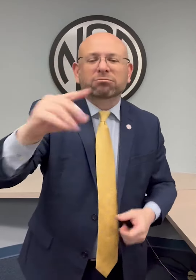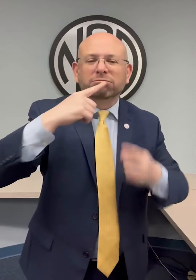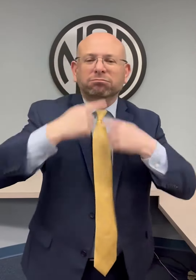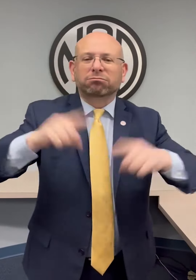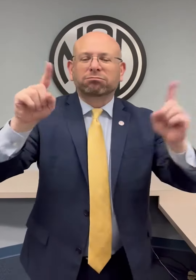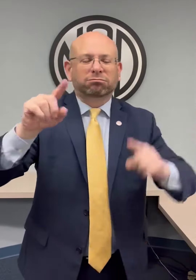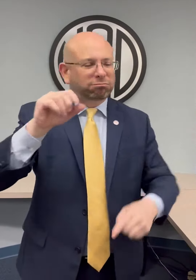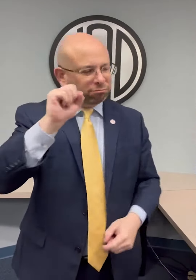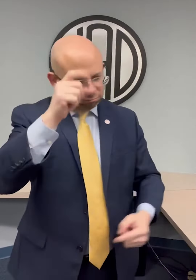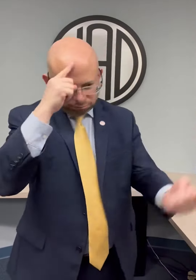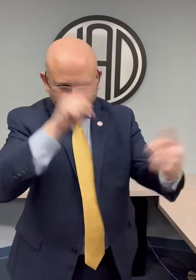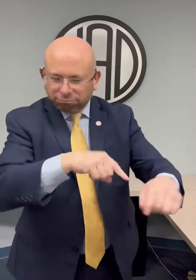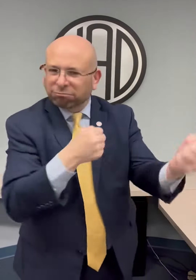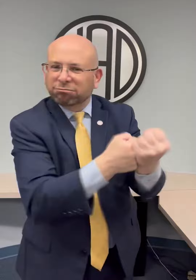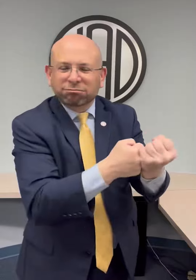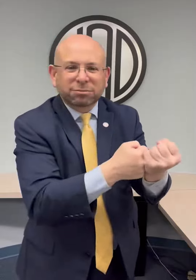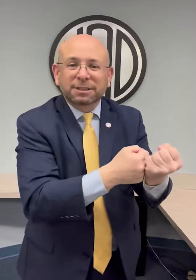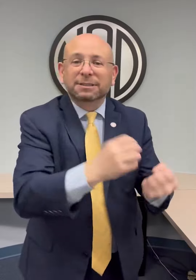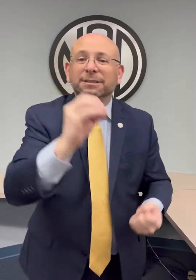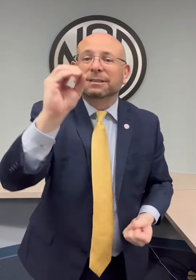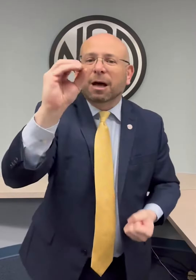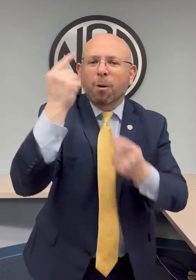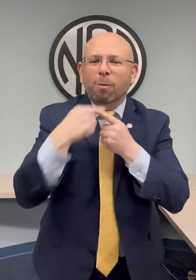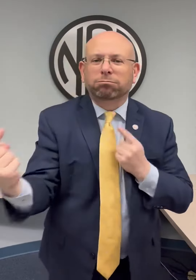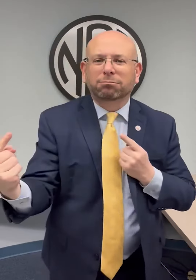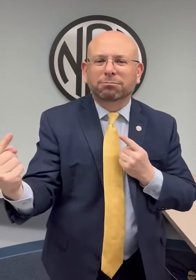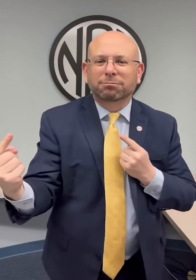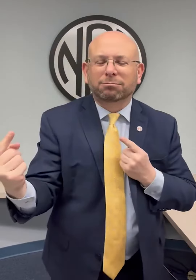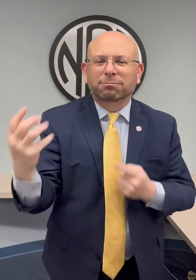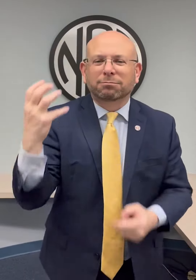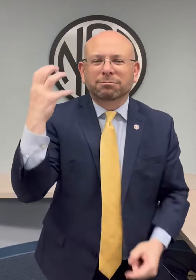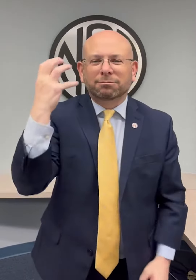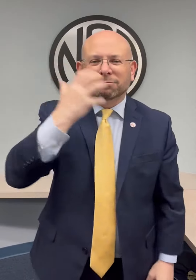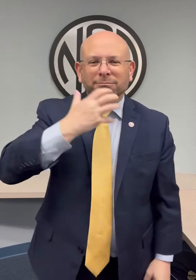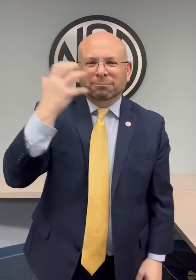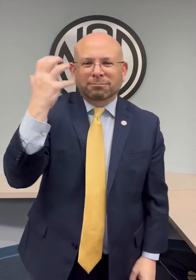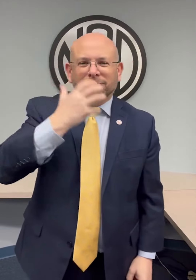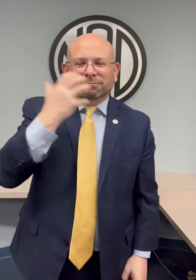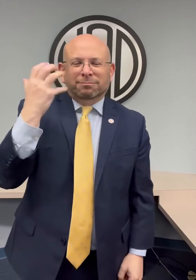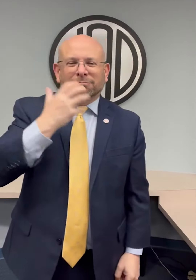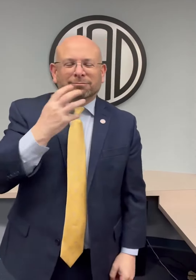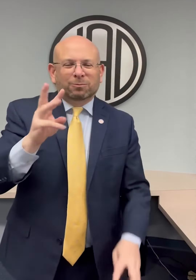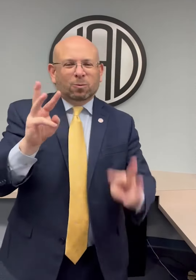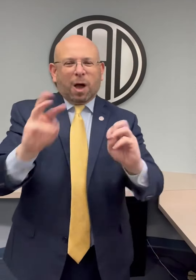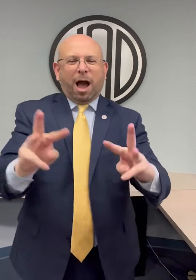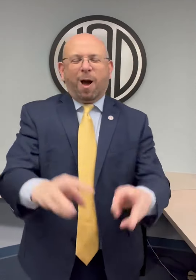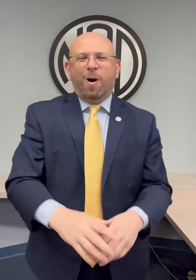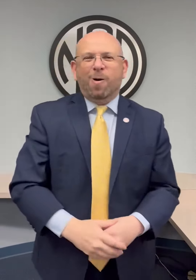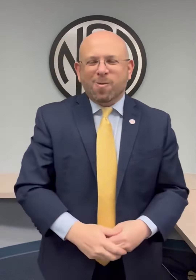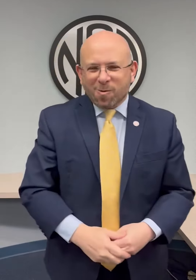ruled for Miguel without any dissent. Wow!